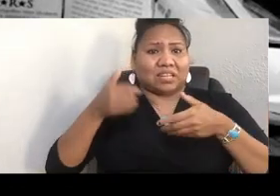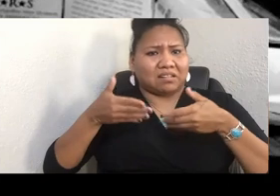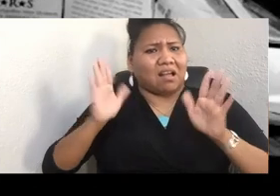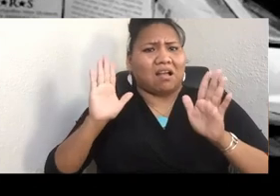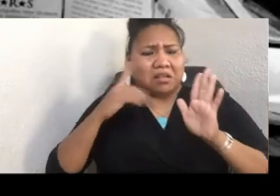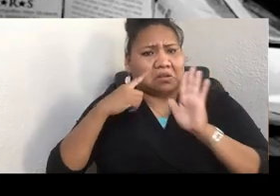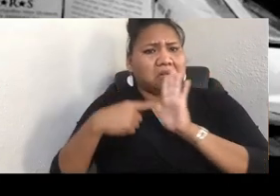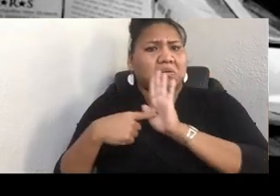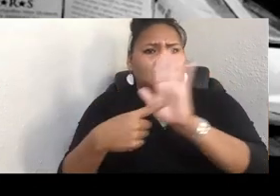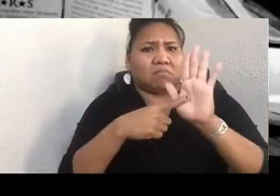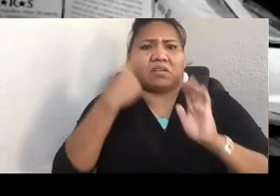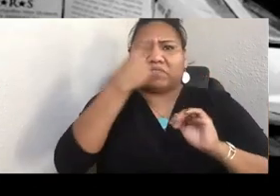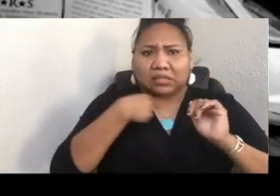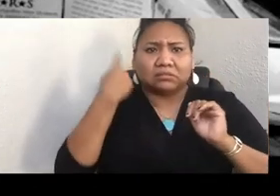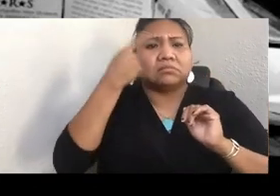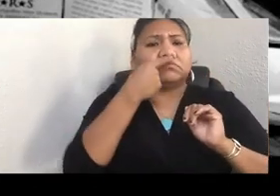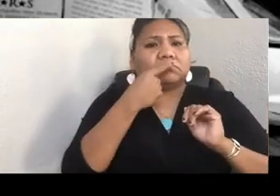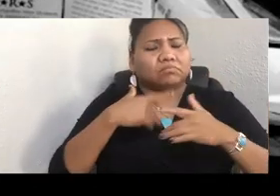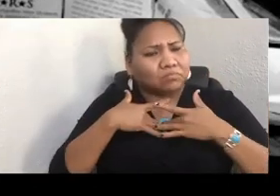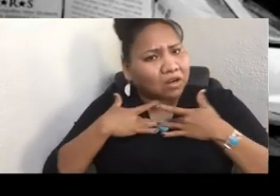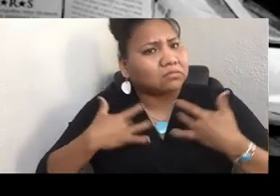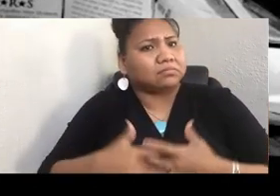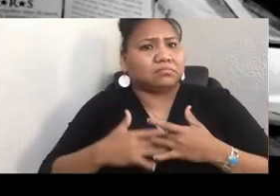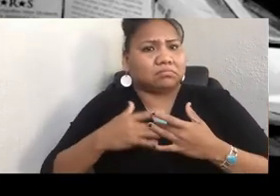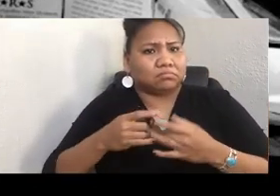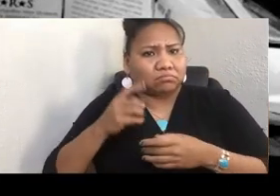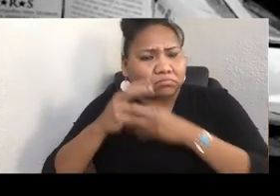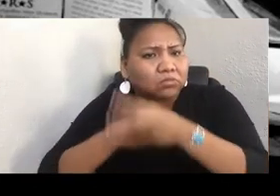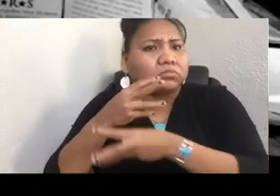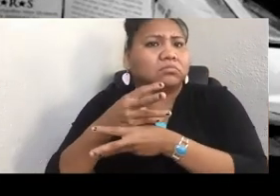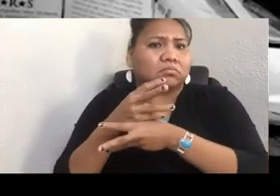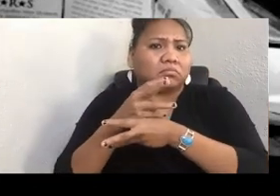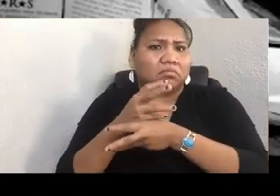And in the poem, that is done in relationship, responsibility, and respect.